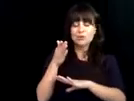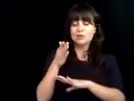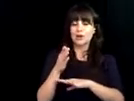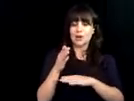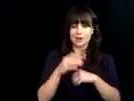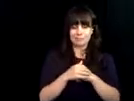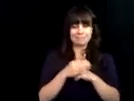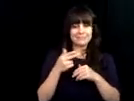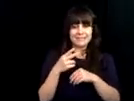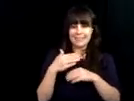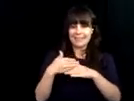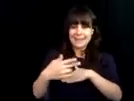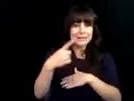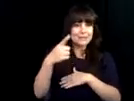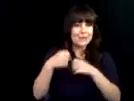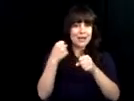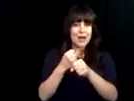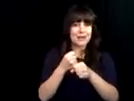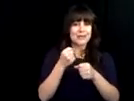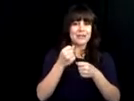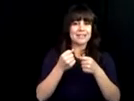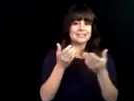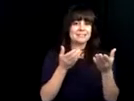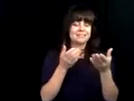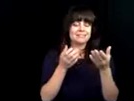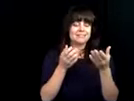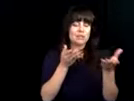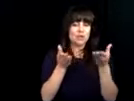where we are today without dbvi so here is to our continued partnership